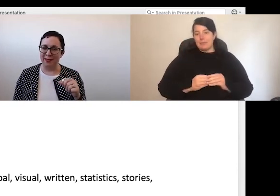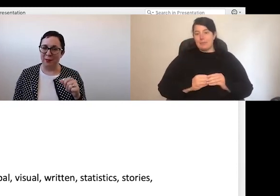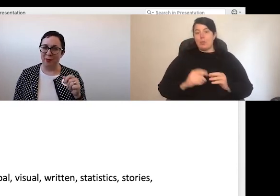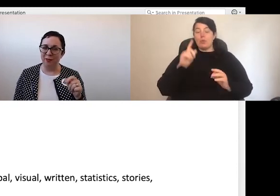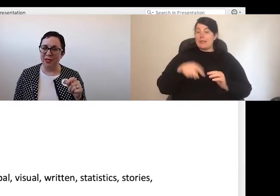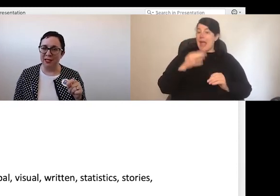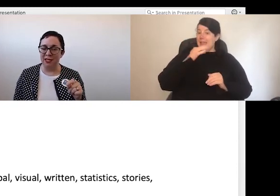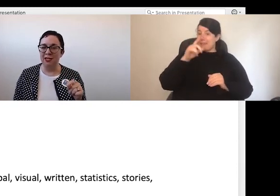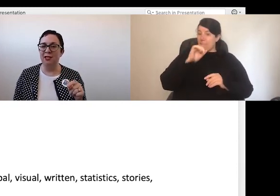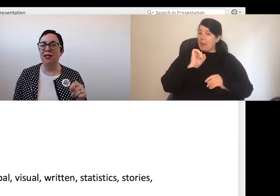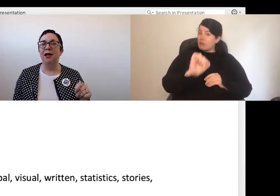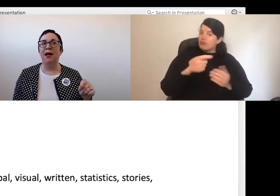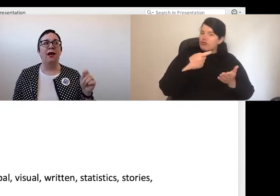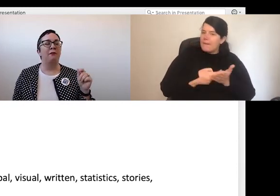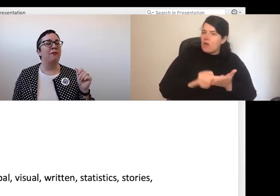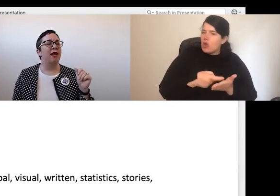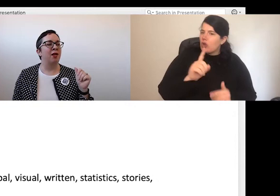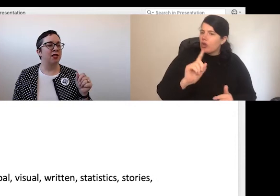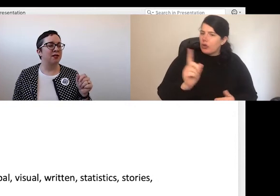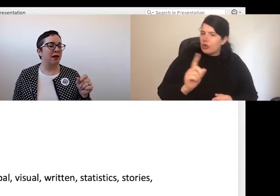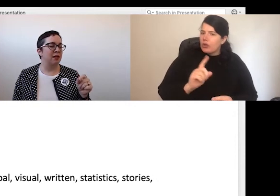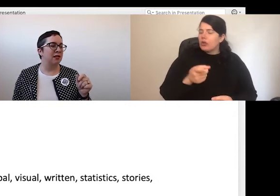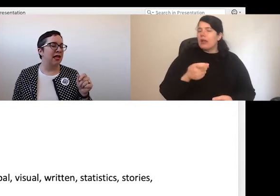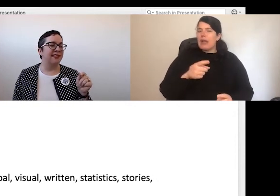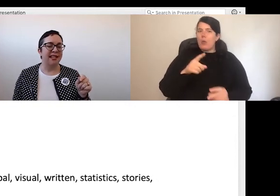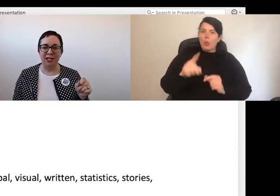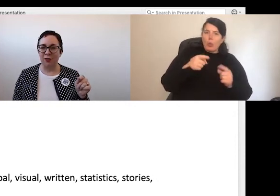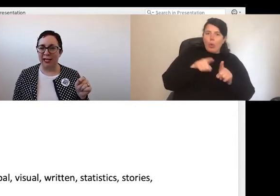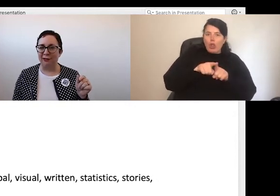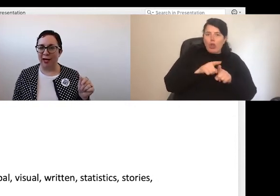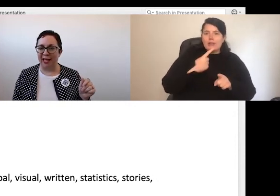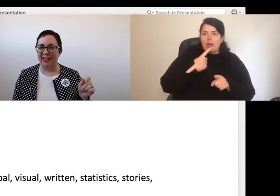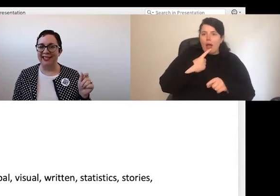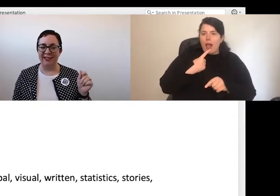their preferences and learning styles, it's actually really rare to